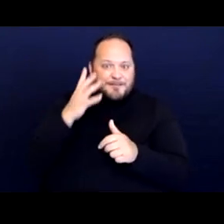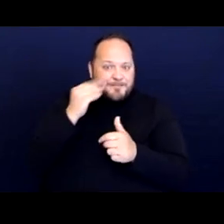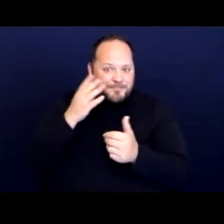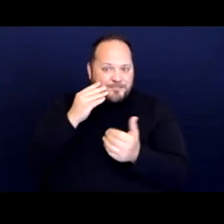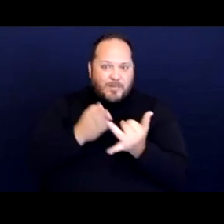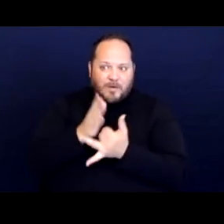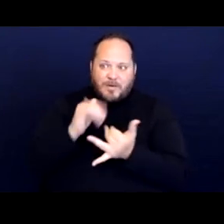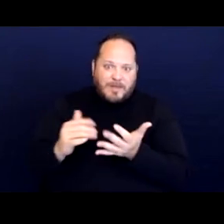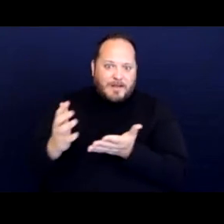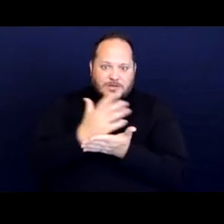from there incumbents,